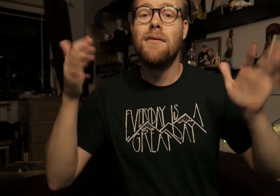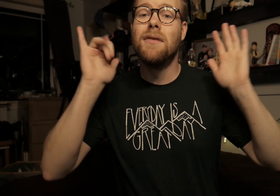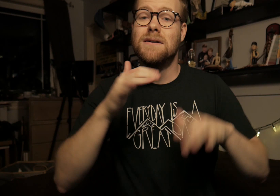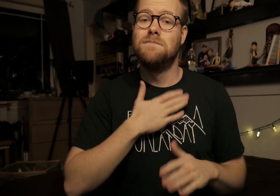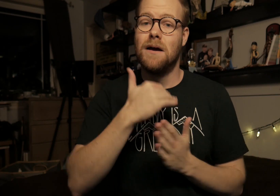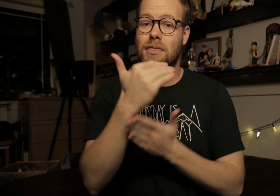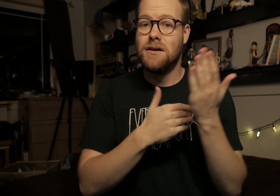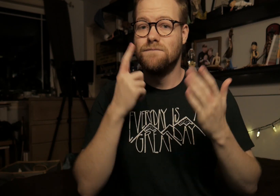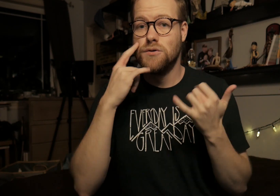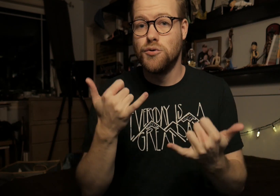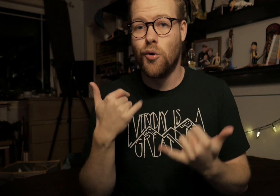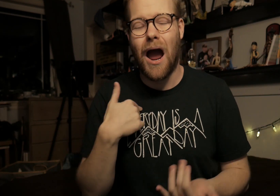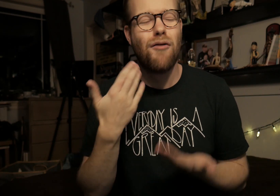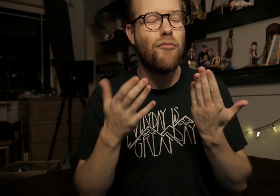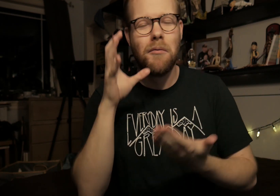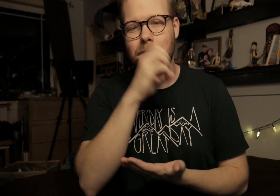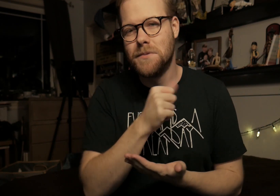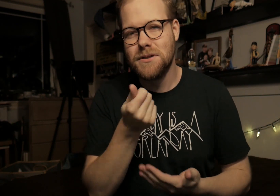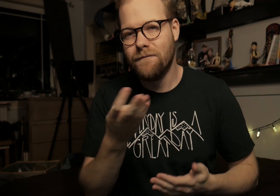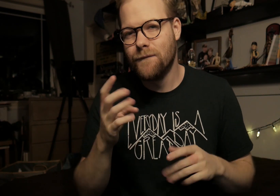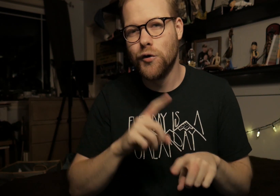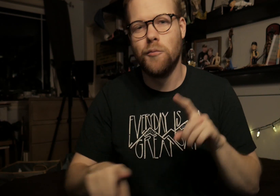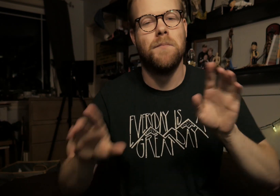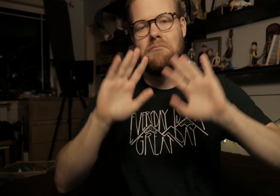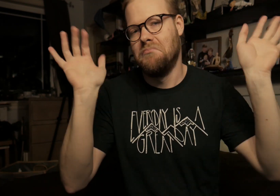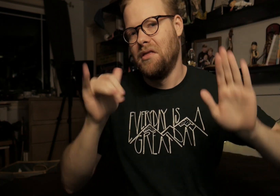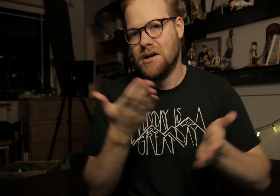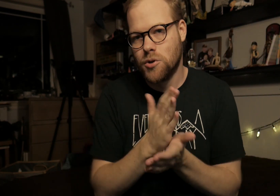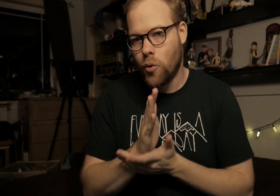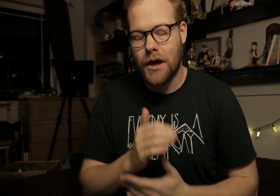That's my list for today. I probably missed a few, but that's okay.